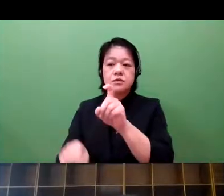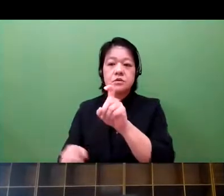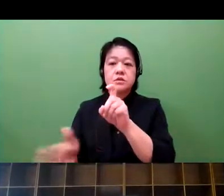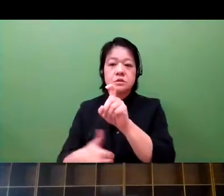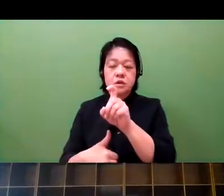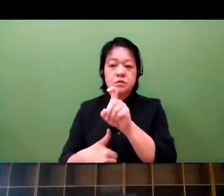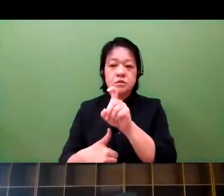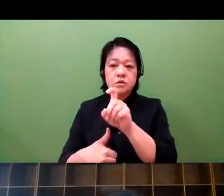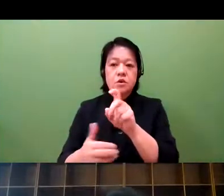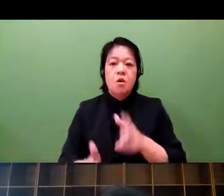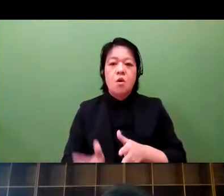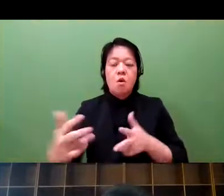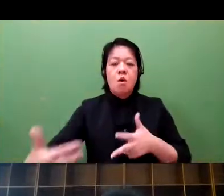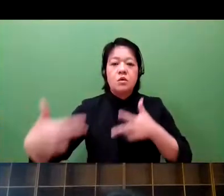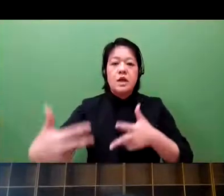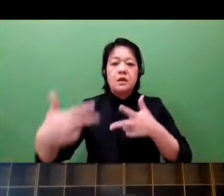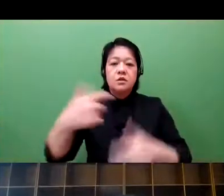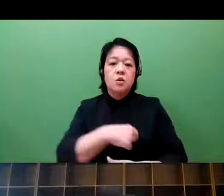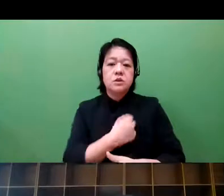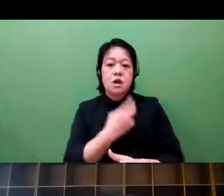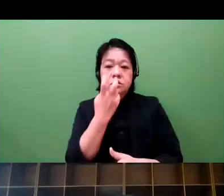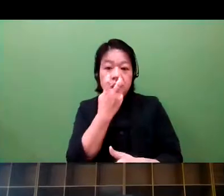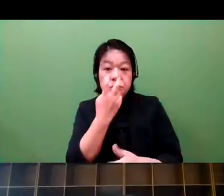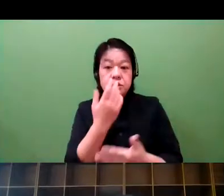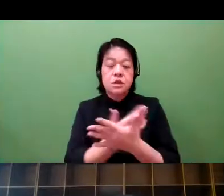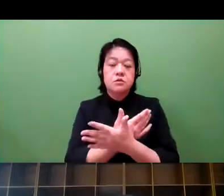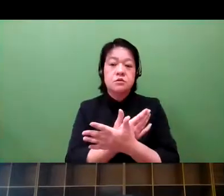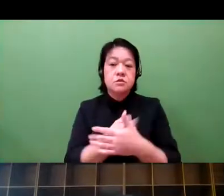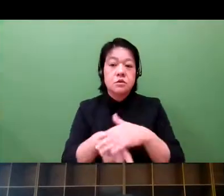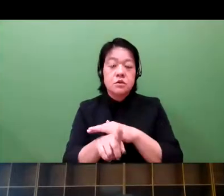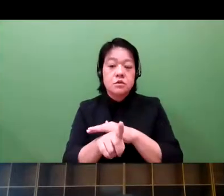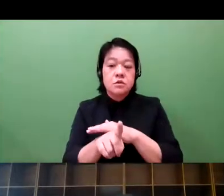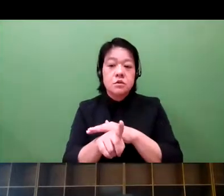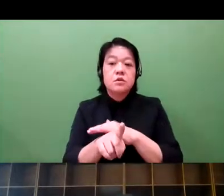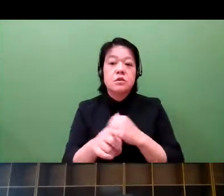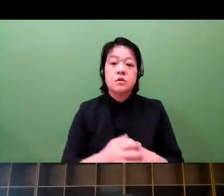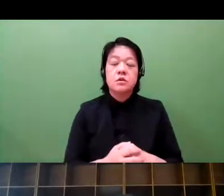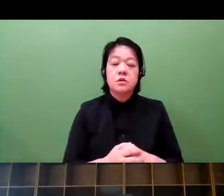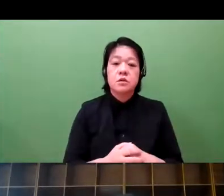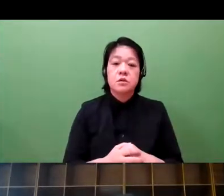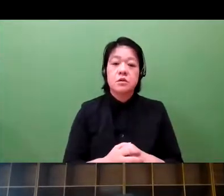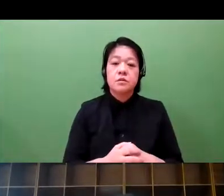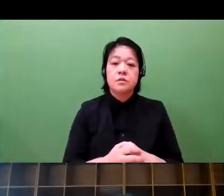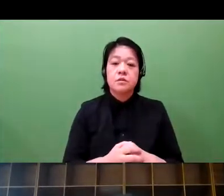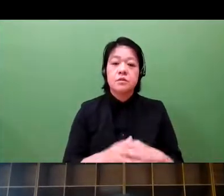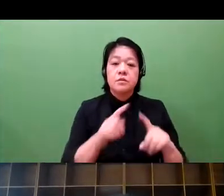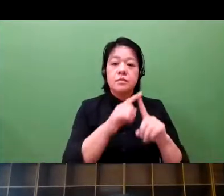And online health identification will start.